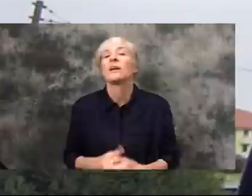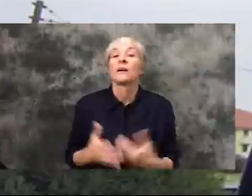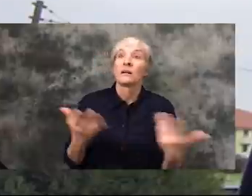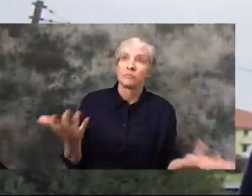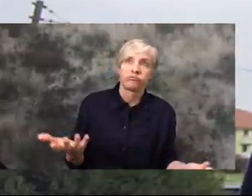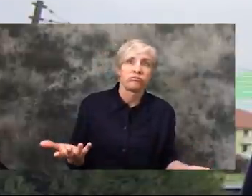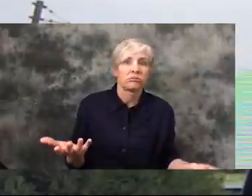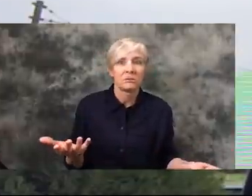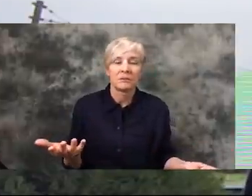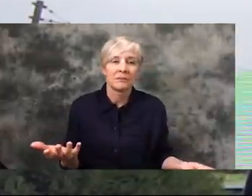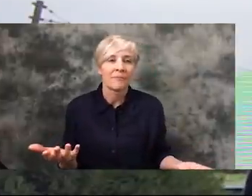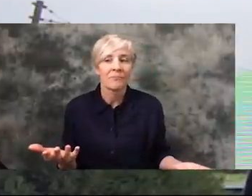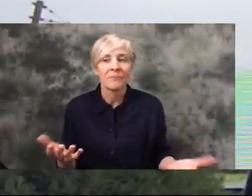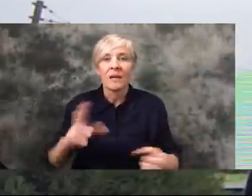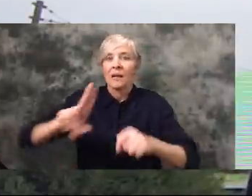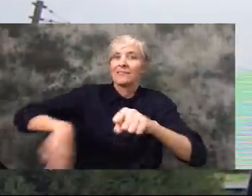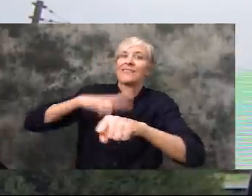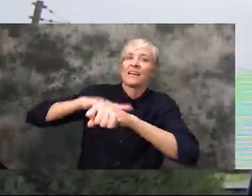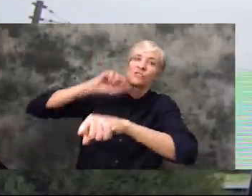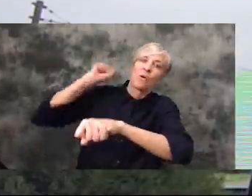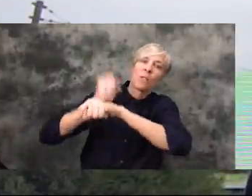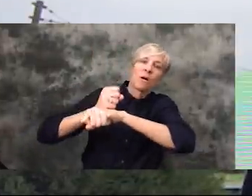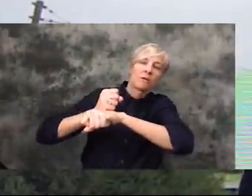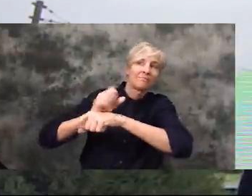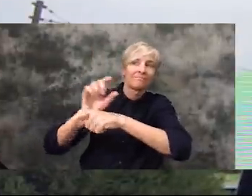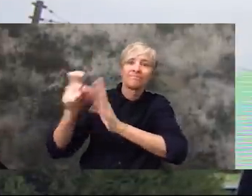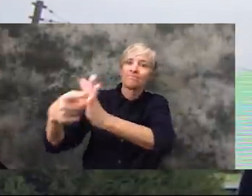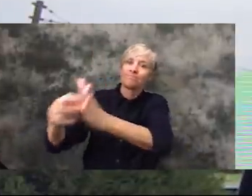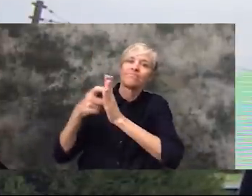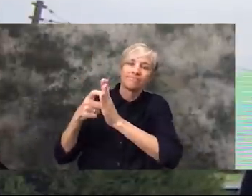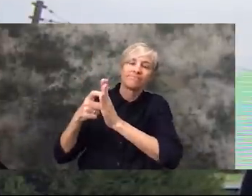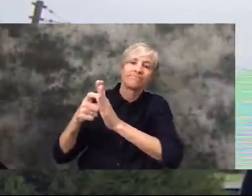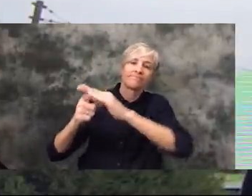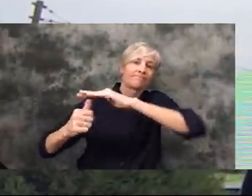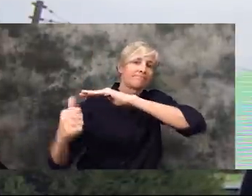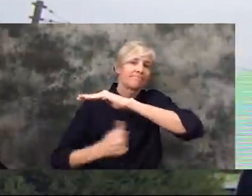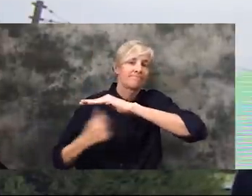Well, we're basically in a national lockdown. We're stuck at home